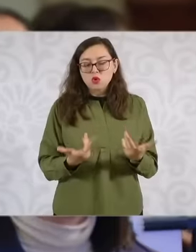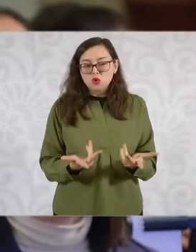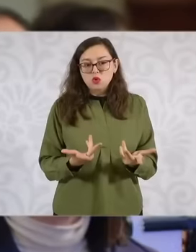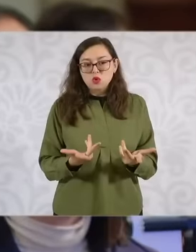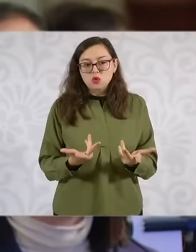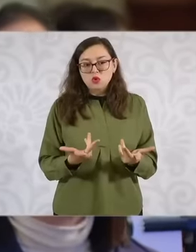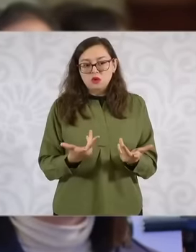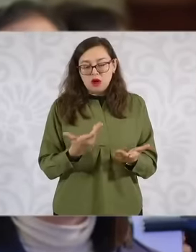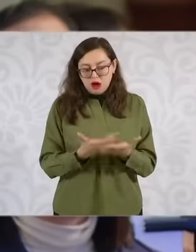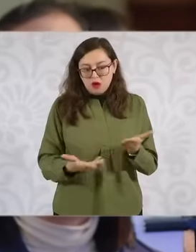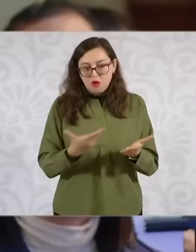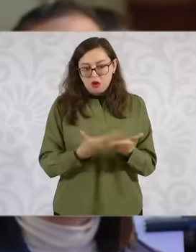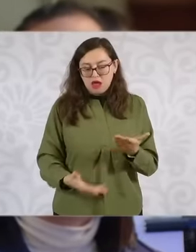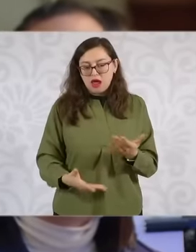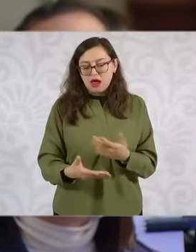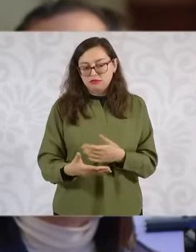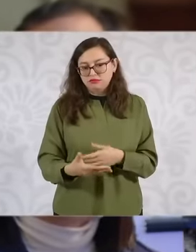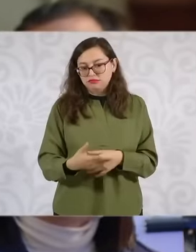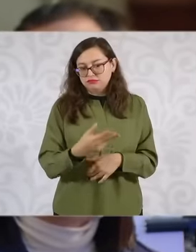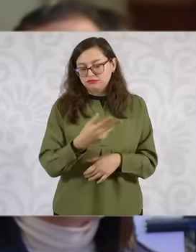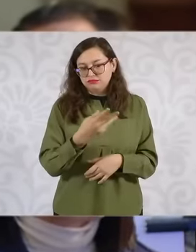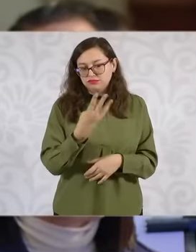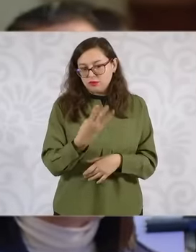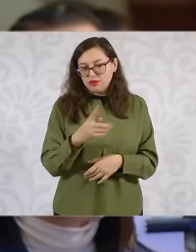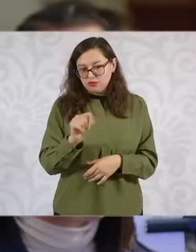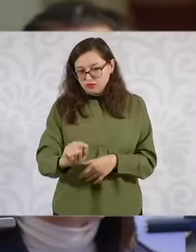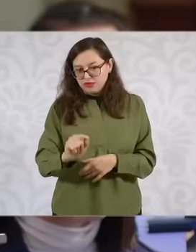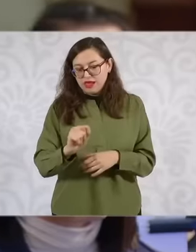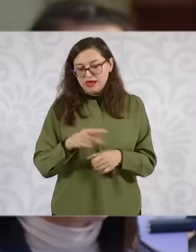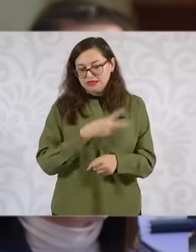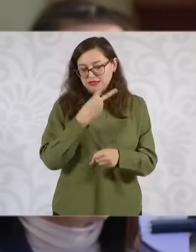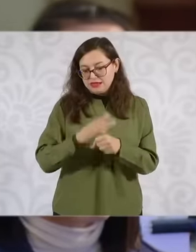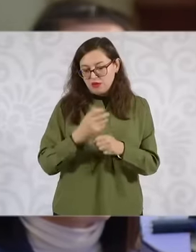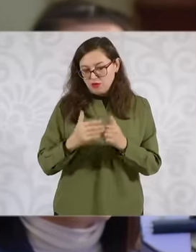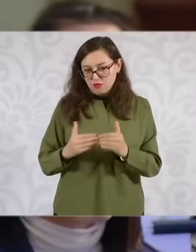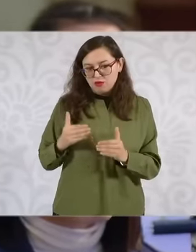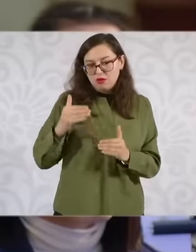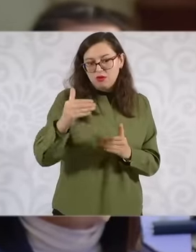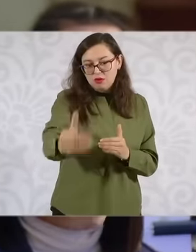floor of the fourth transformation one could be contemplating measures obviously from